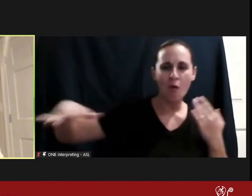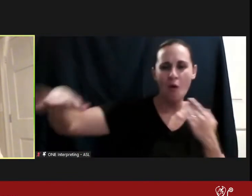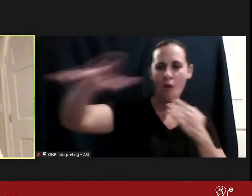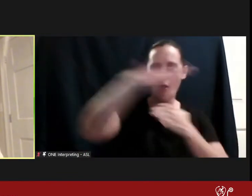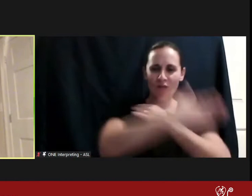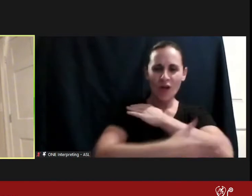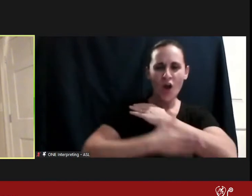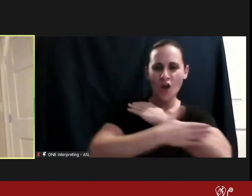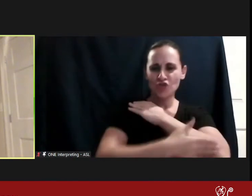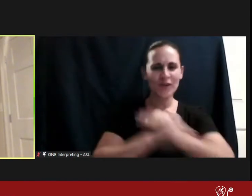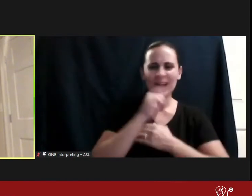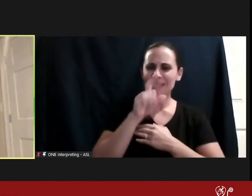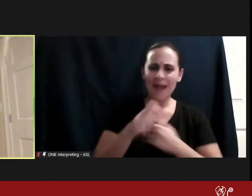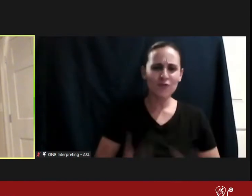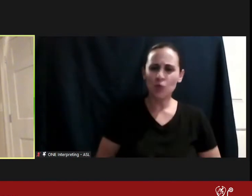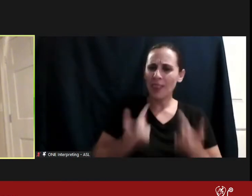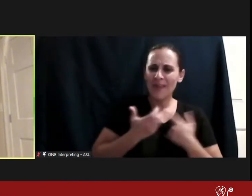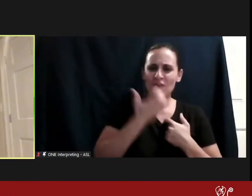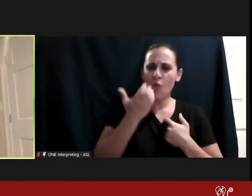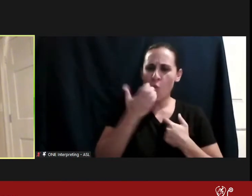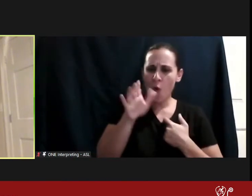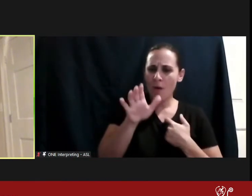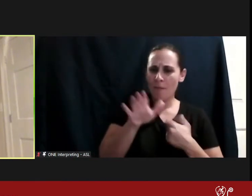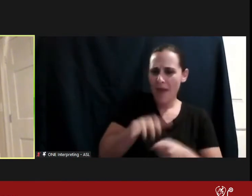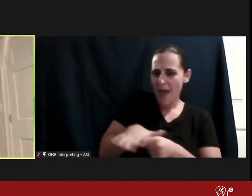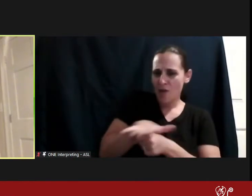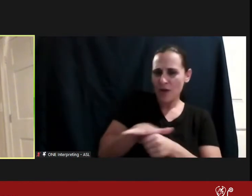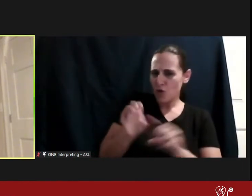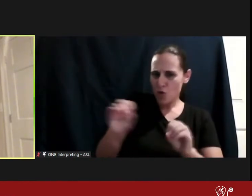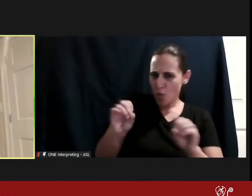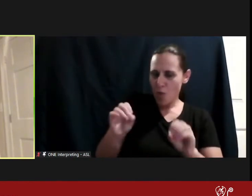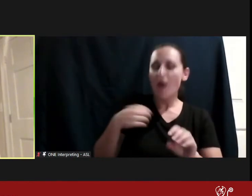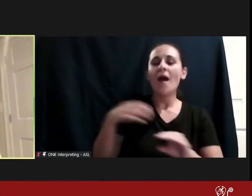live in the warm weather environment anymore, ended up coming to the East Coast